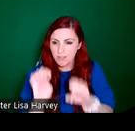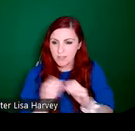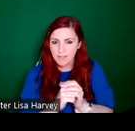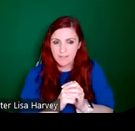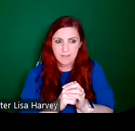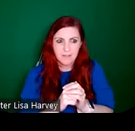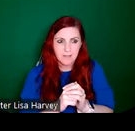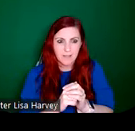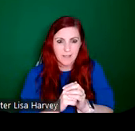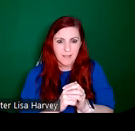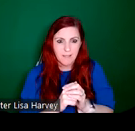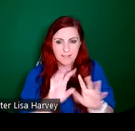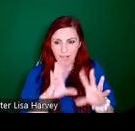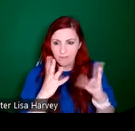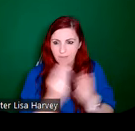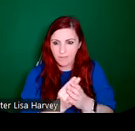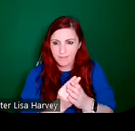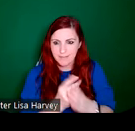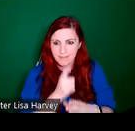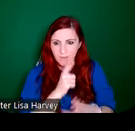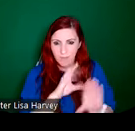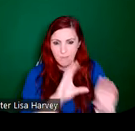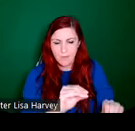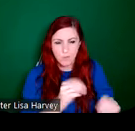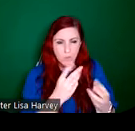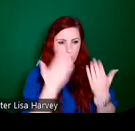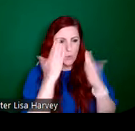brings me to the end of the talk here. I just wanted to point out as well, a few